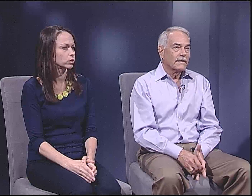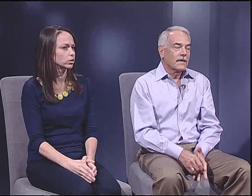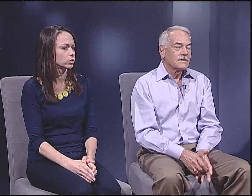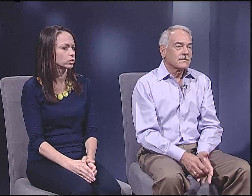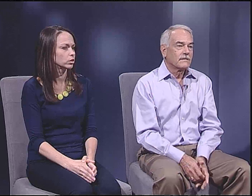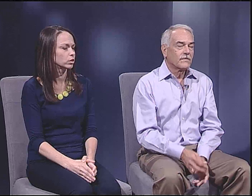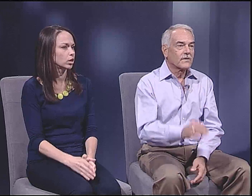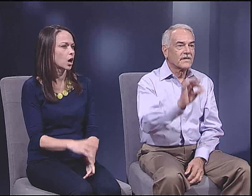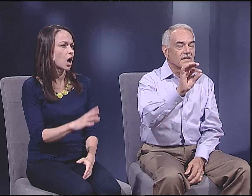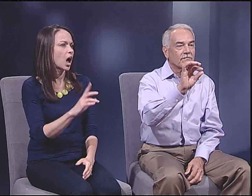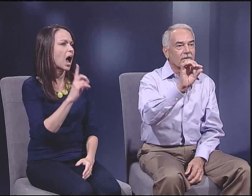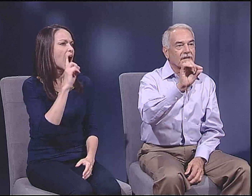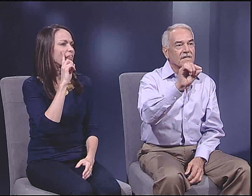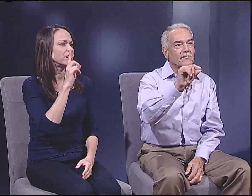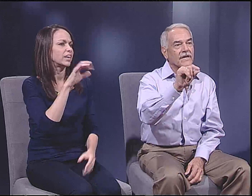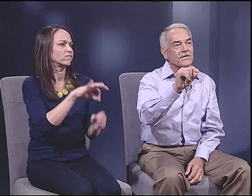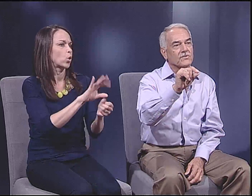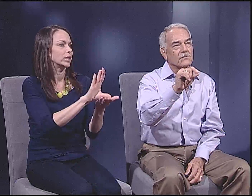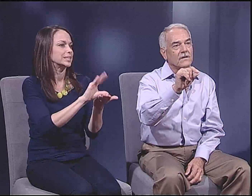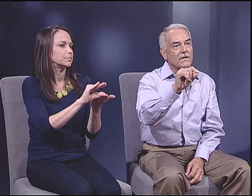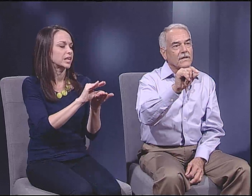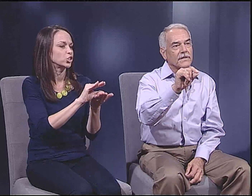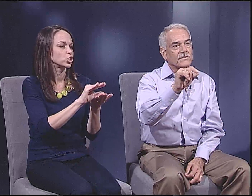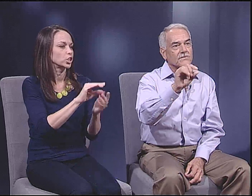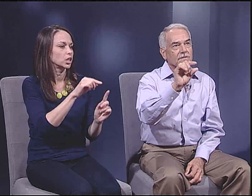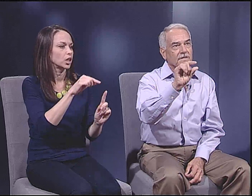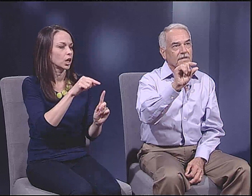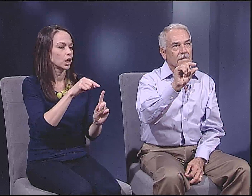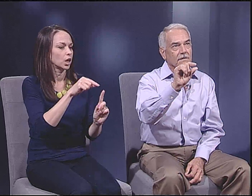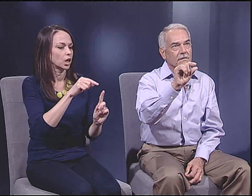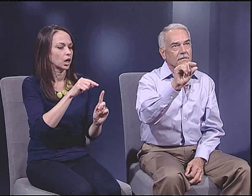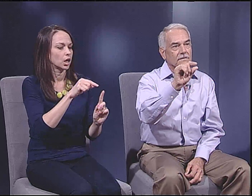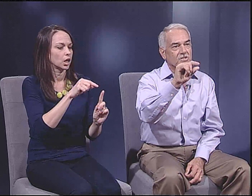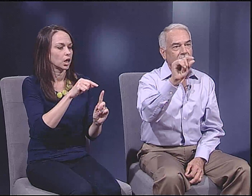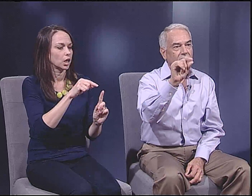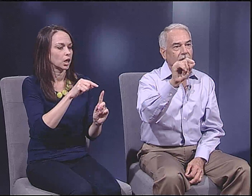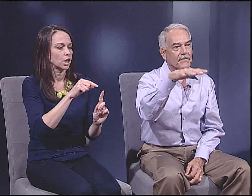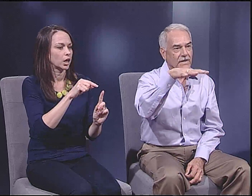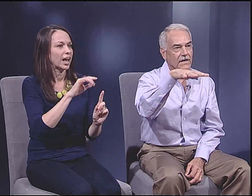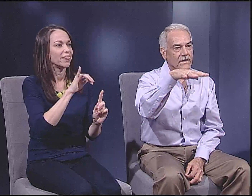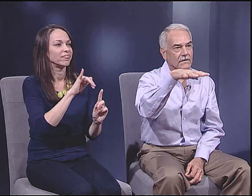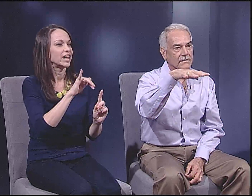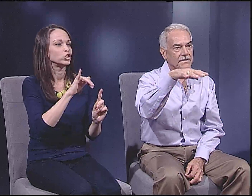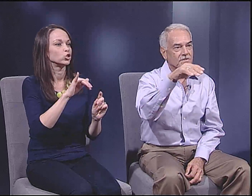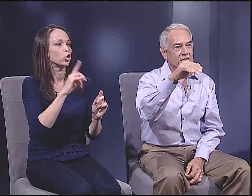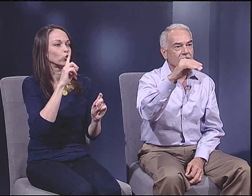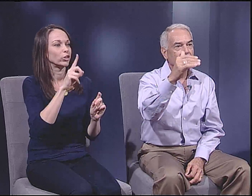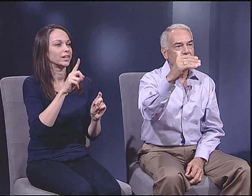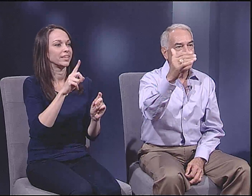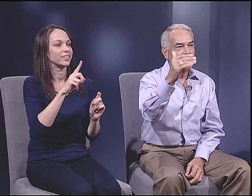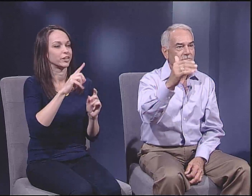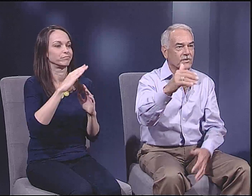No, I just think voting intimidation is the cherry on the cake. It's the tip of the iceberg.